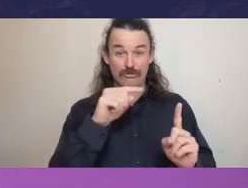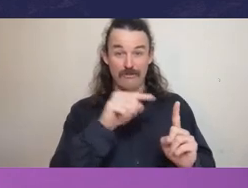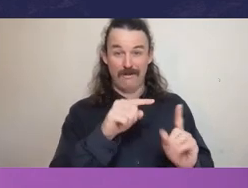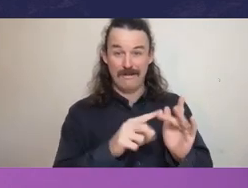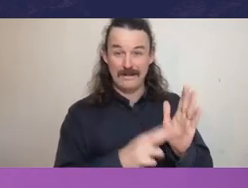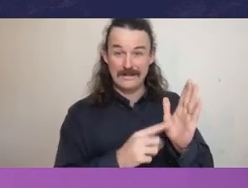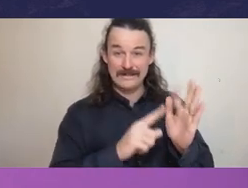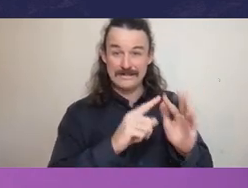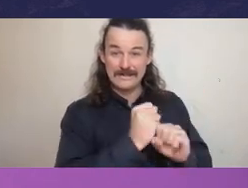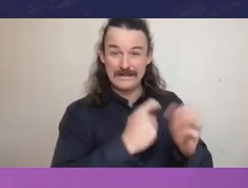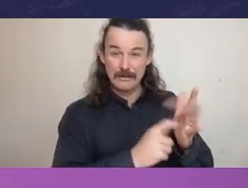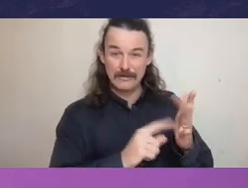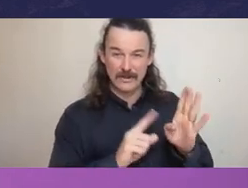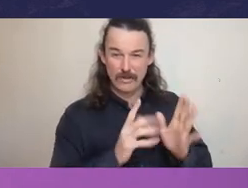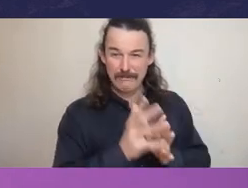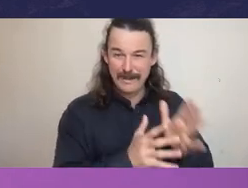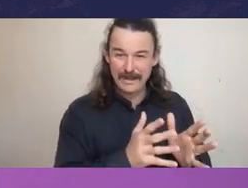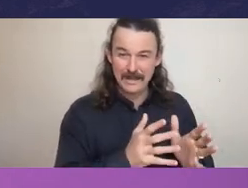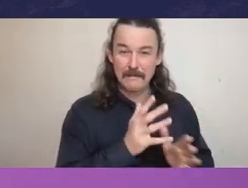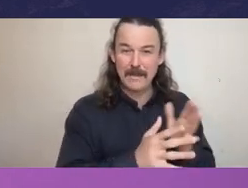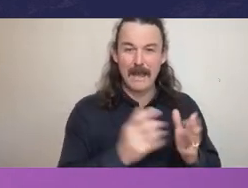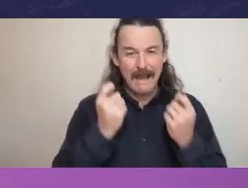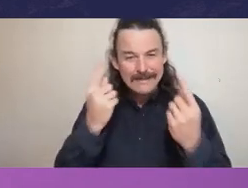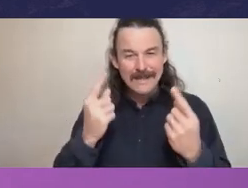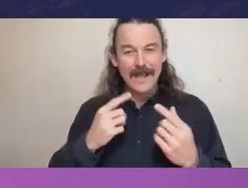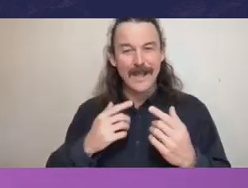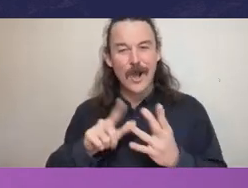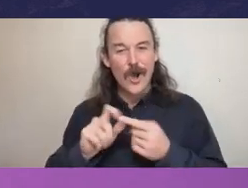It means understanding the code and recognizing that wherever